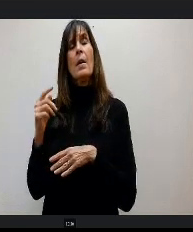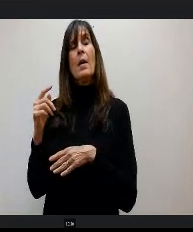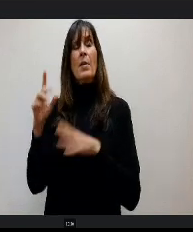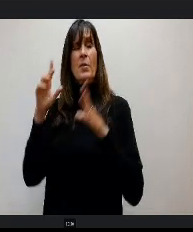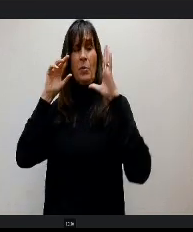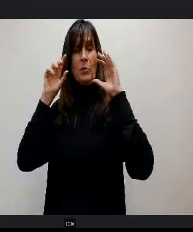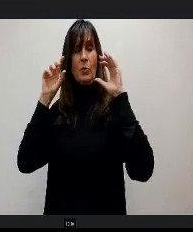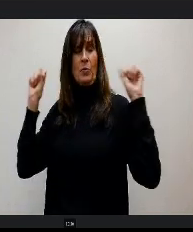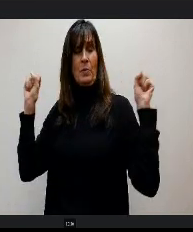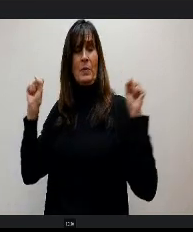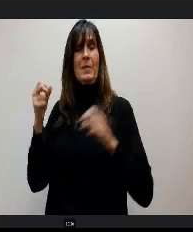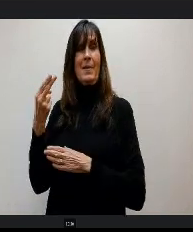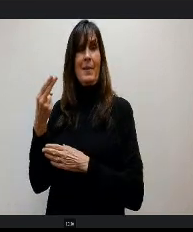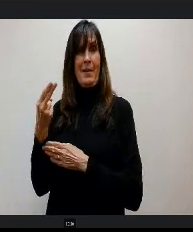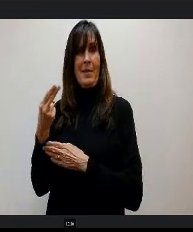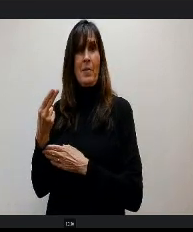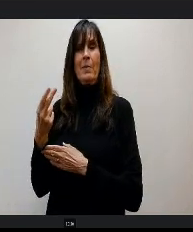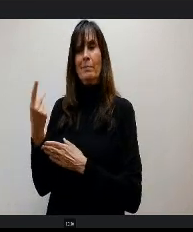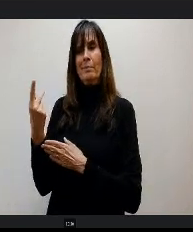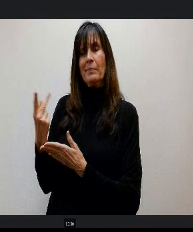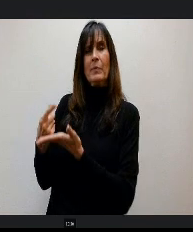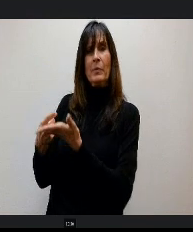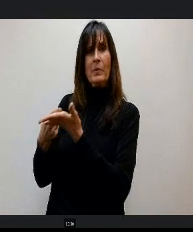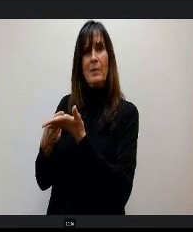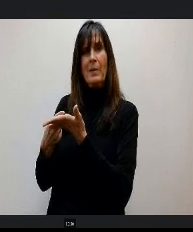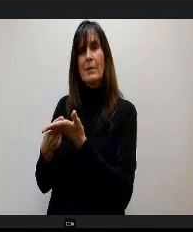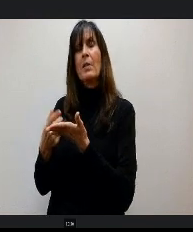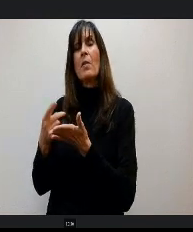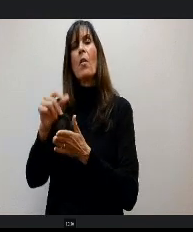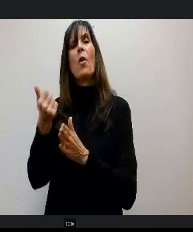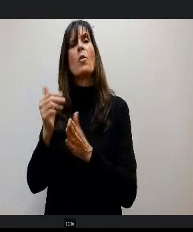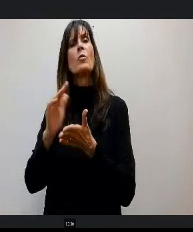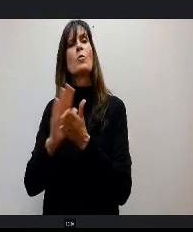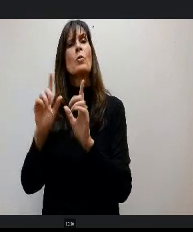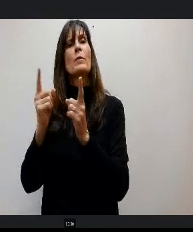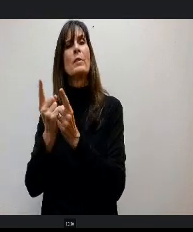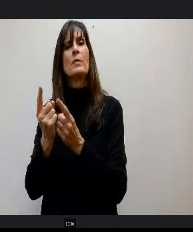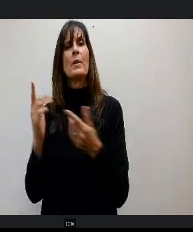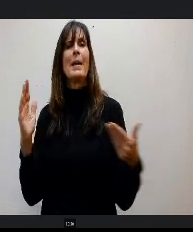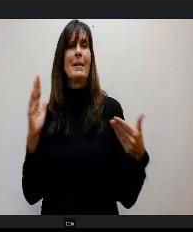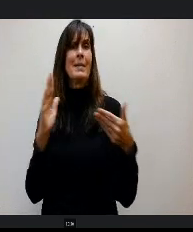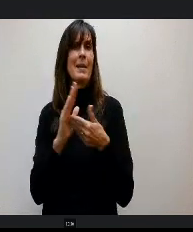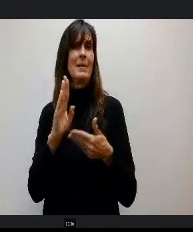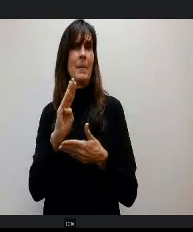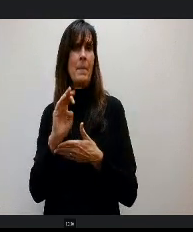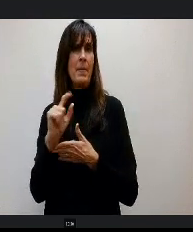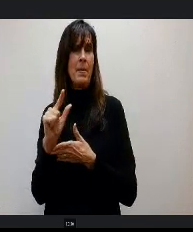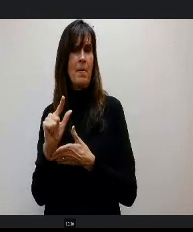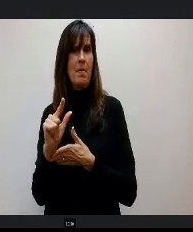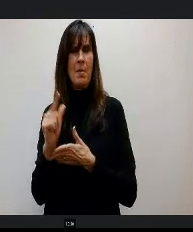this morning. All of the other school districts on the call oppose the bill. Why would someone oppose